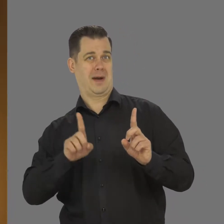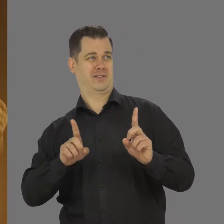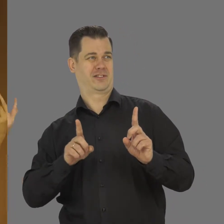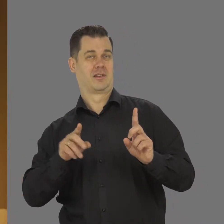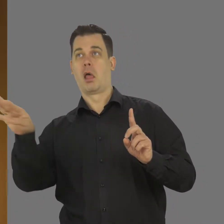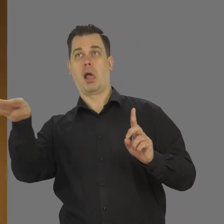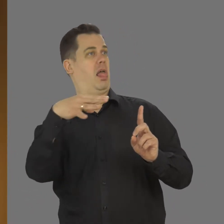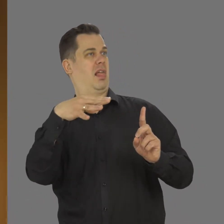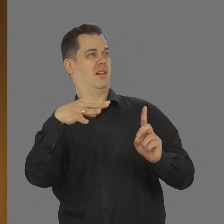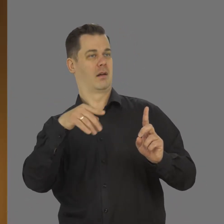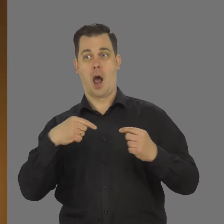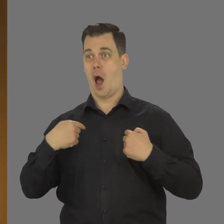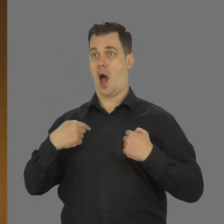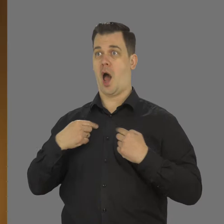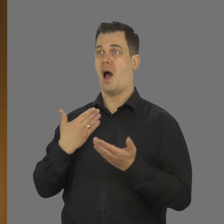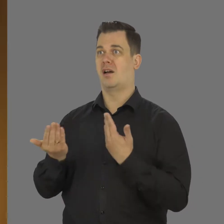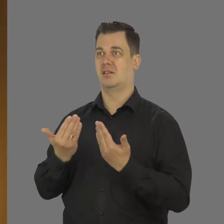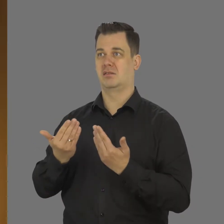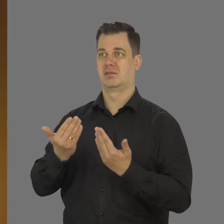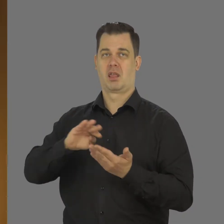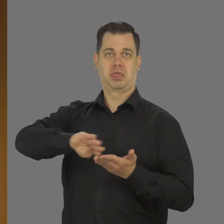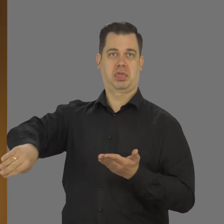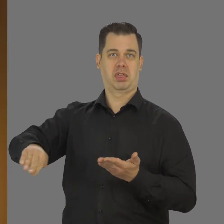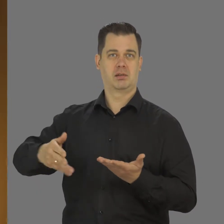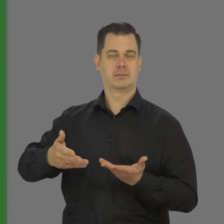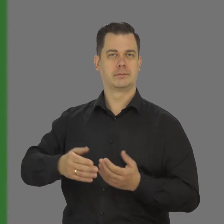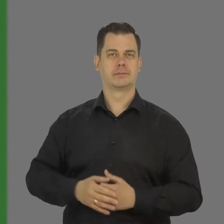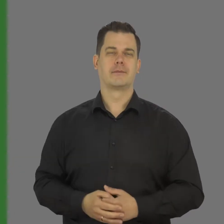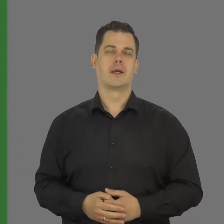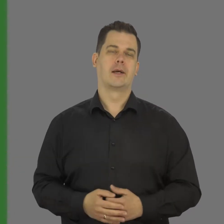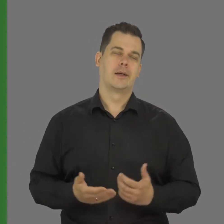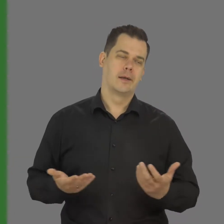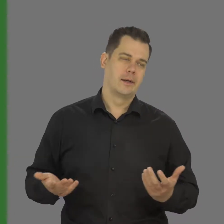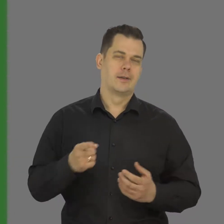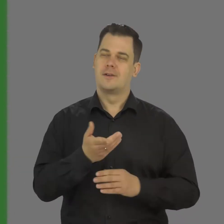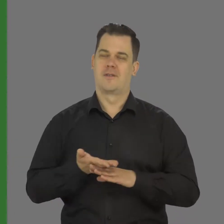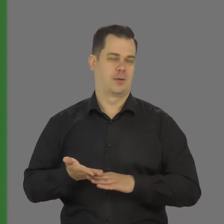everyone will be looking at him! The guest will be ignored! " That's not true.